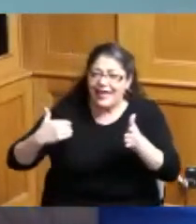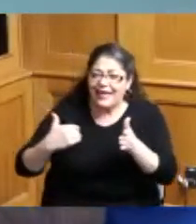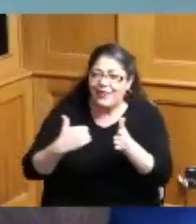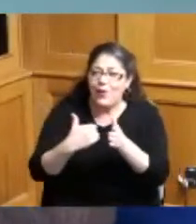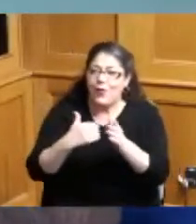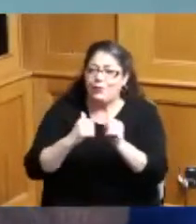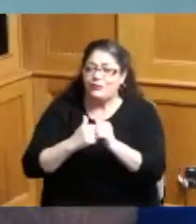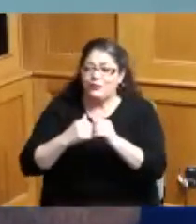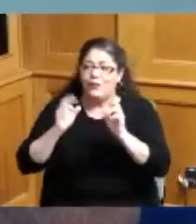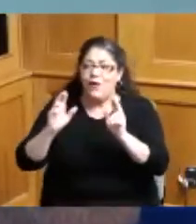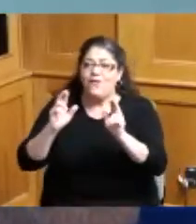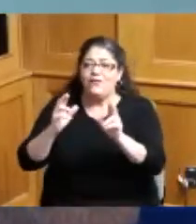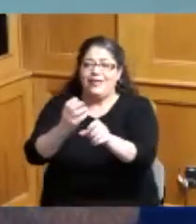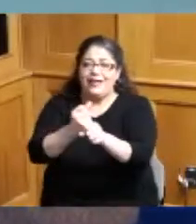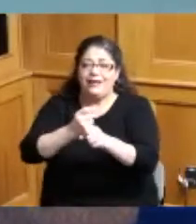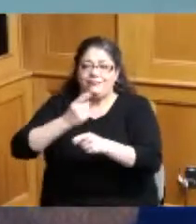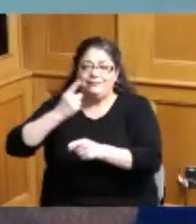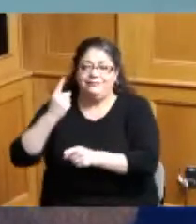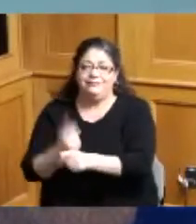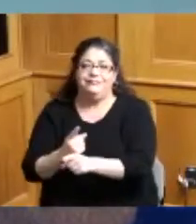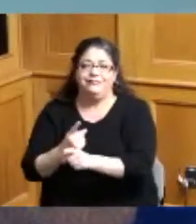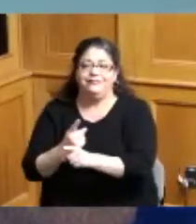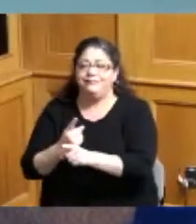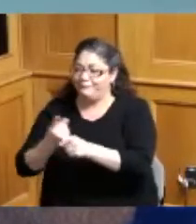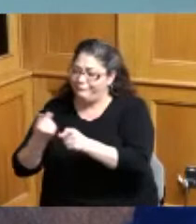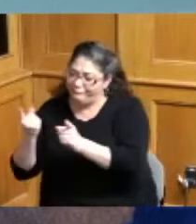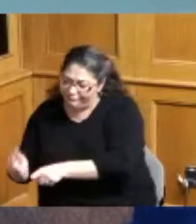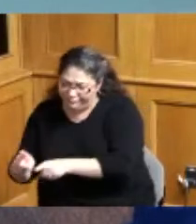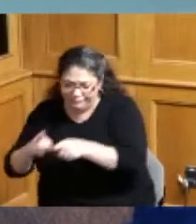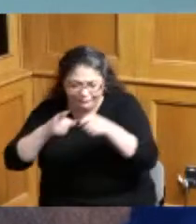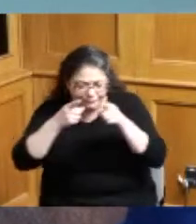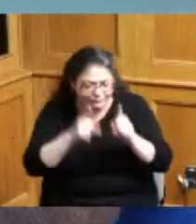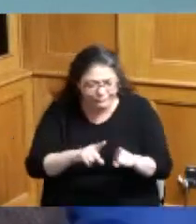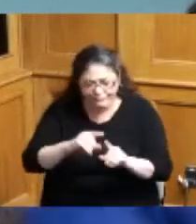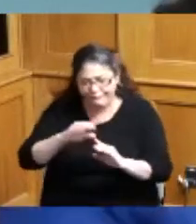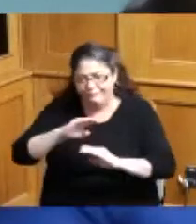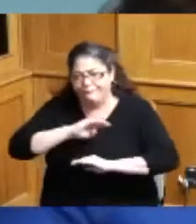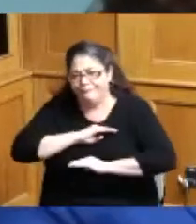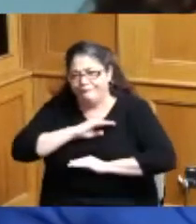hopefully getting something that you know everyone can live with so I wouldn't want to close the